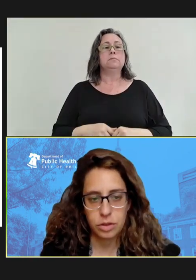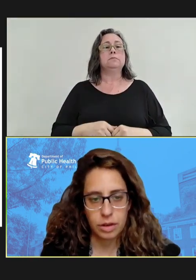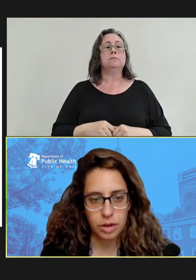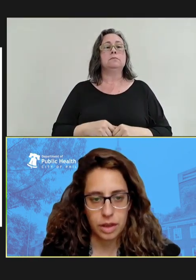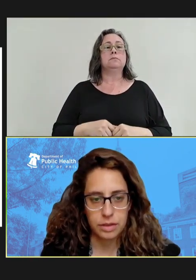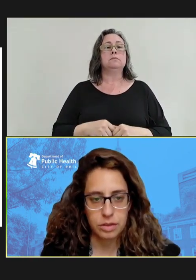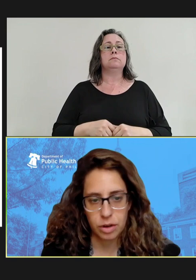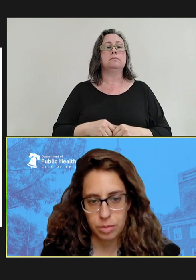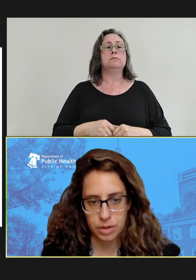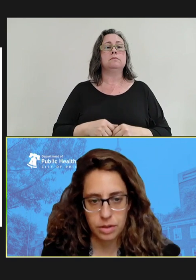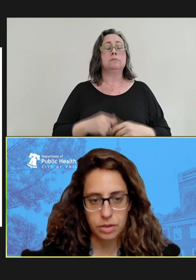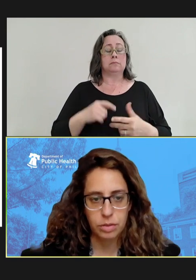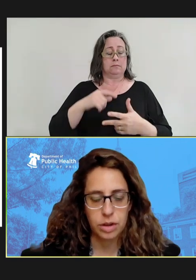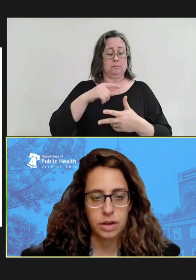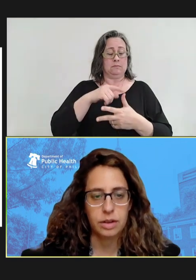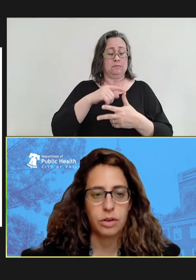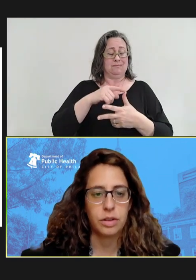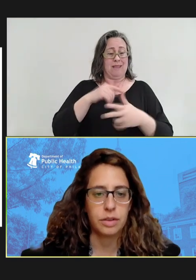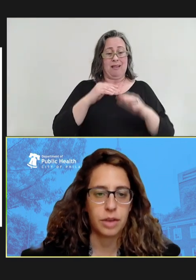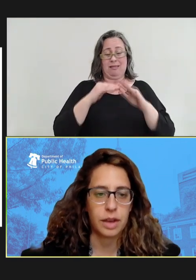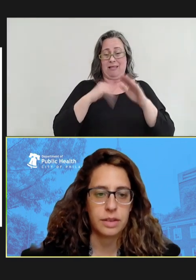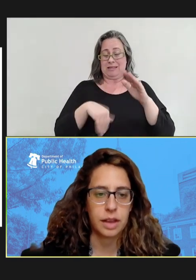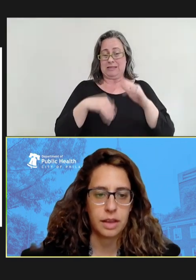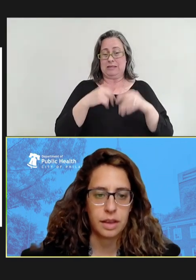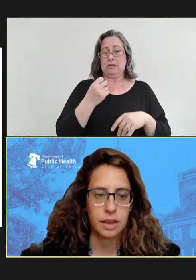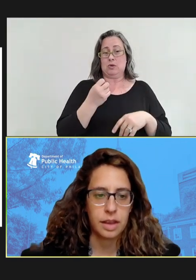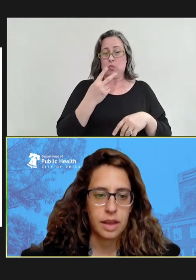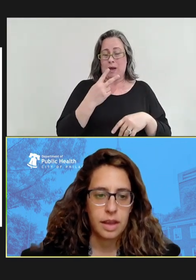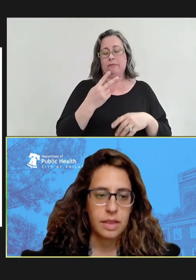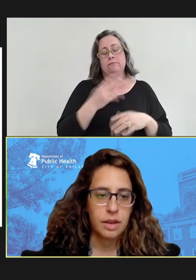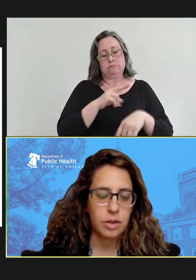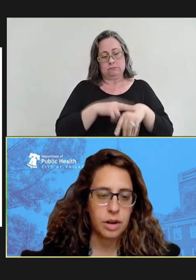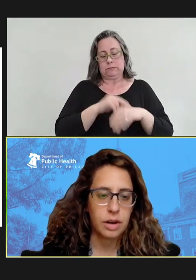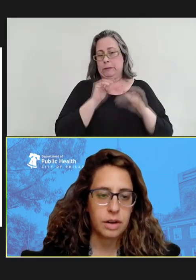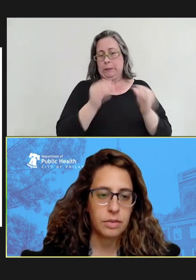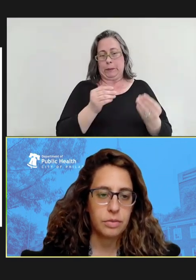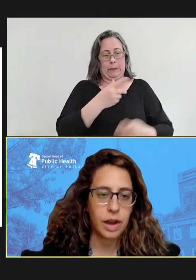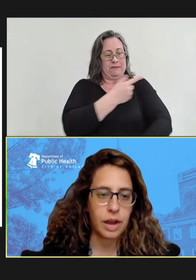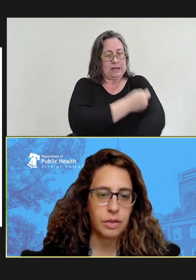that were less than 12 months old were, of course, unvaccinated. There were five -- we